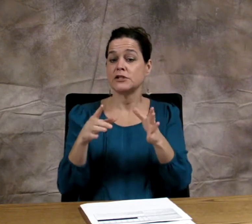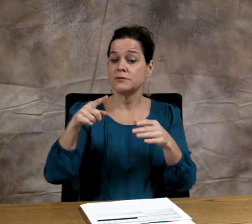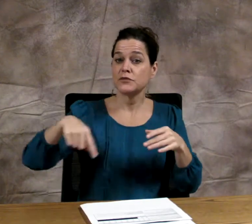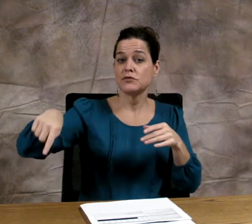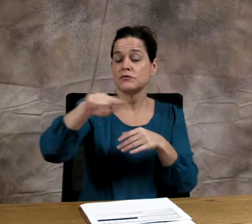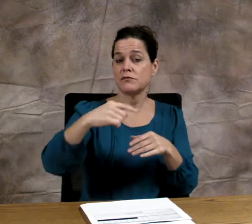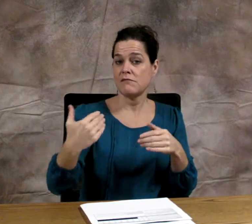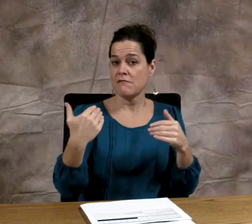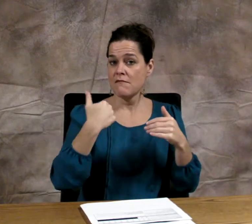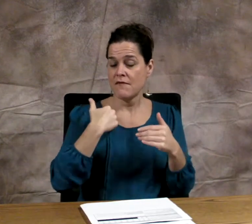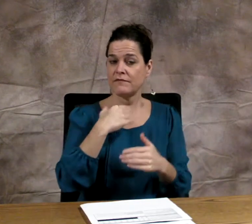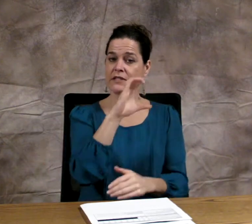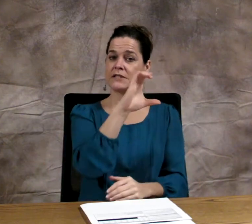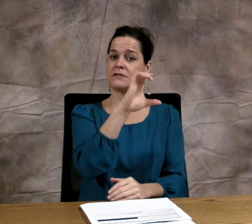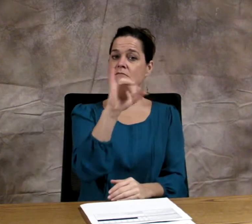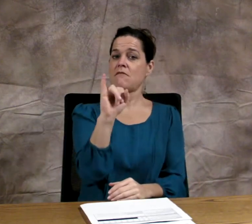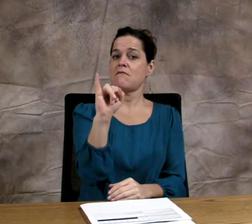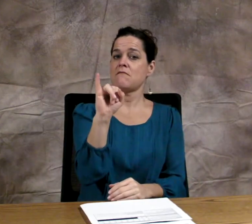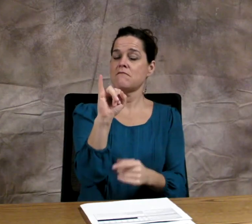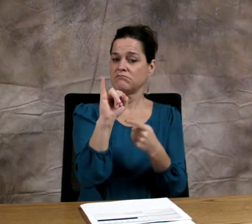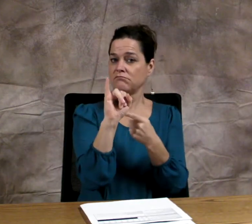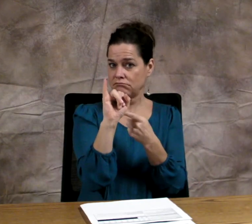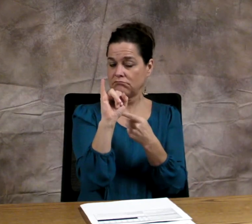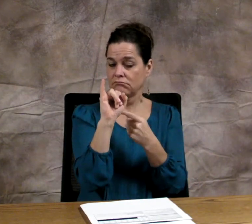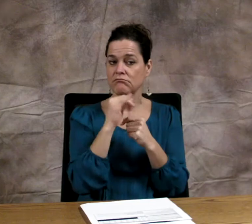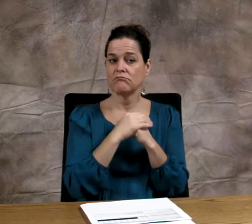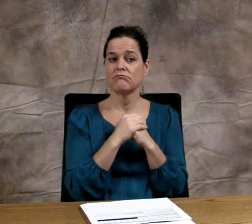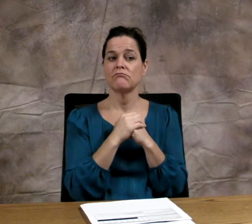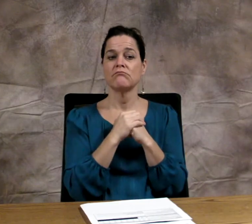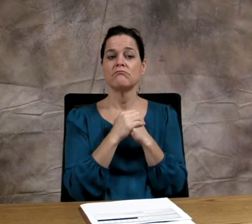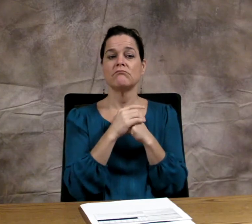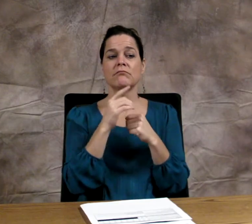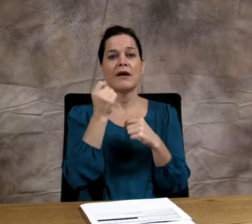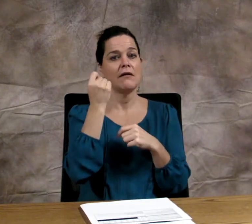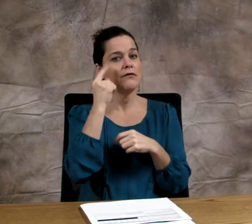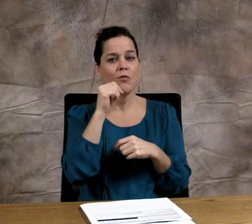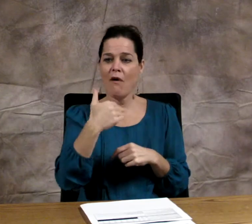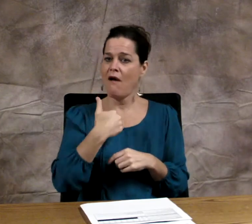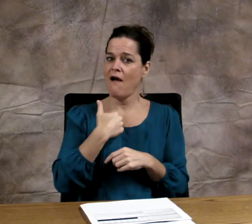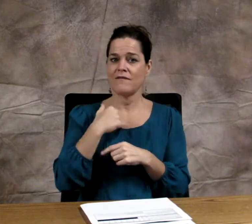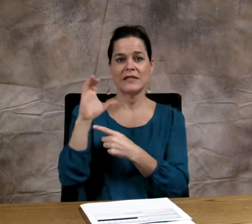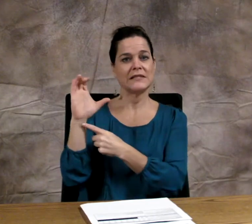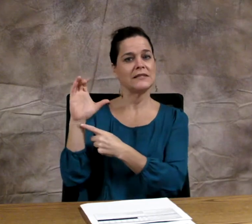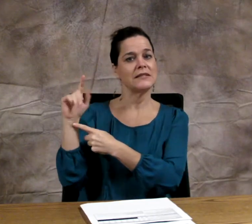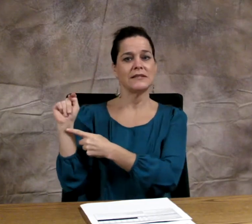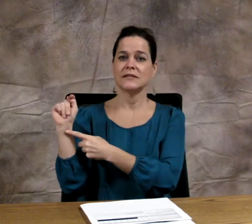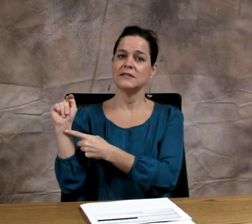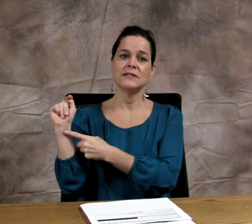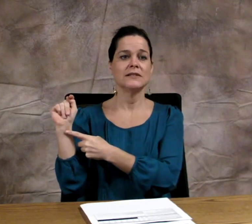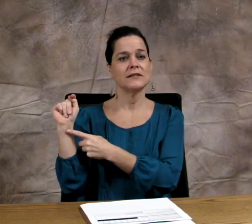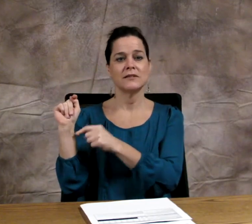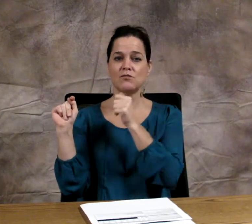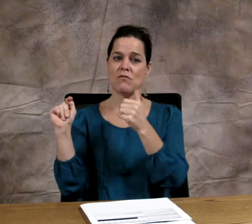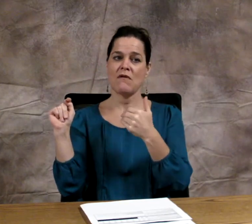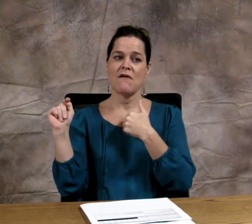Some interpreters within in the community have the CI, Certification of Interpretation